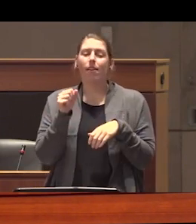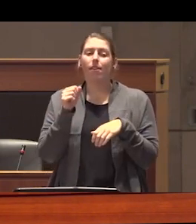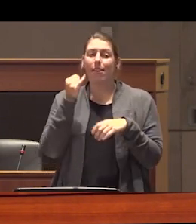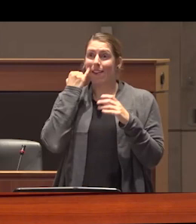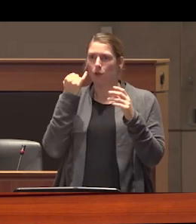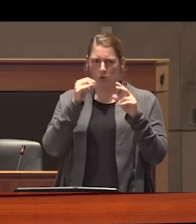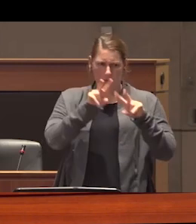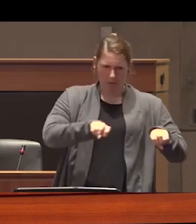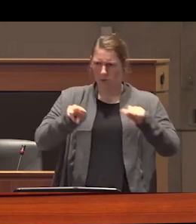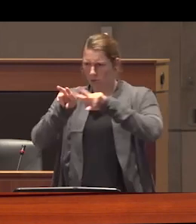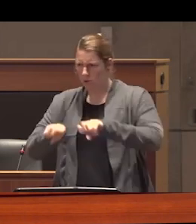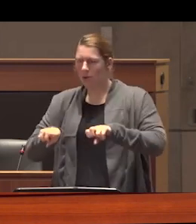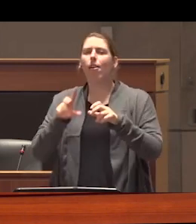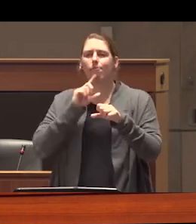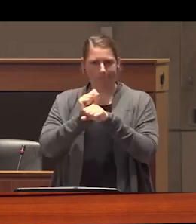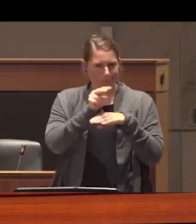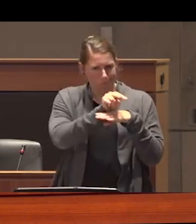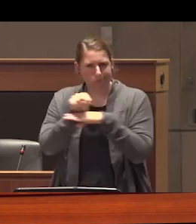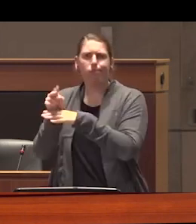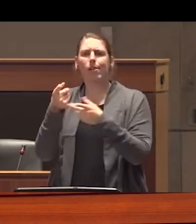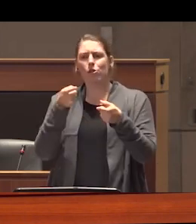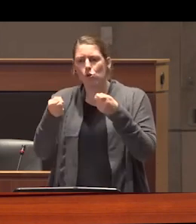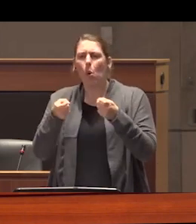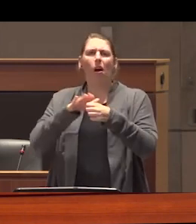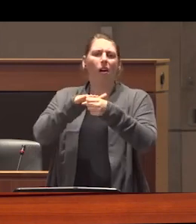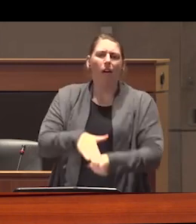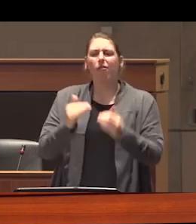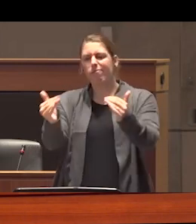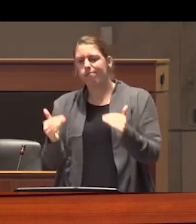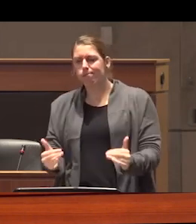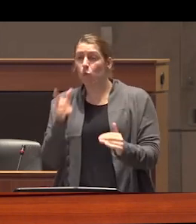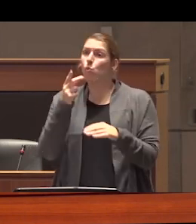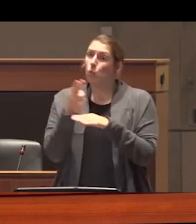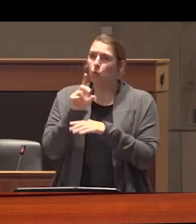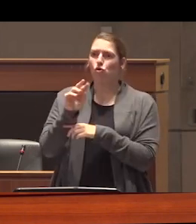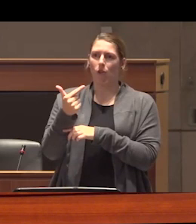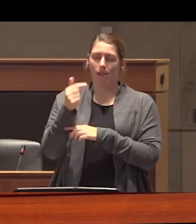them as ways to regulate control surveil punish dehumanize and disempower drug users what actually